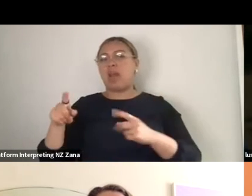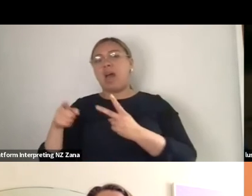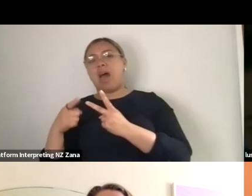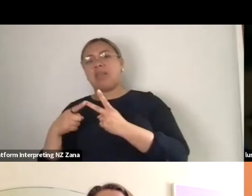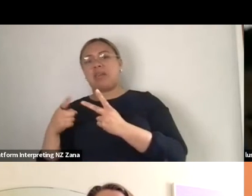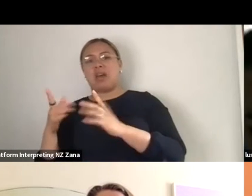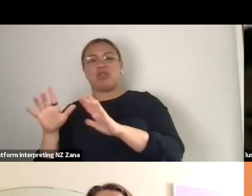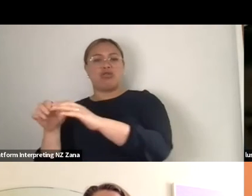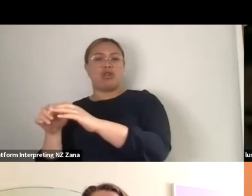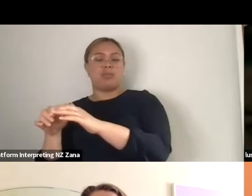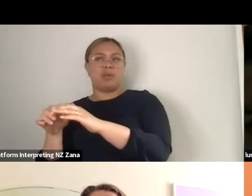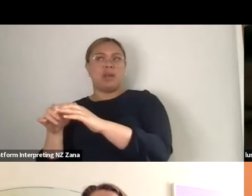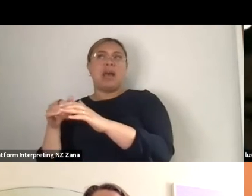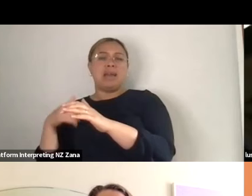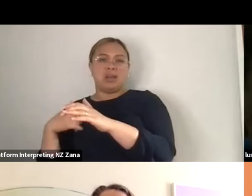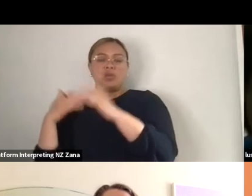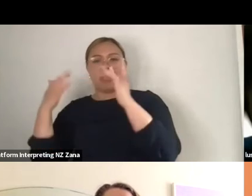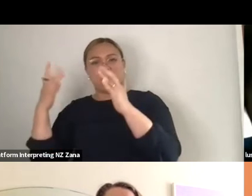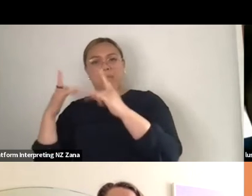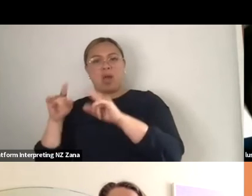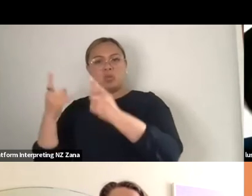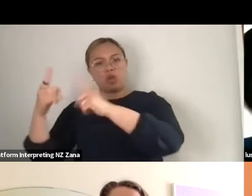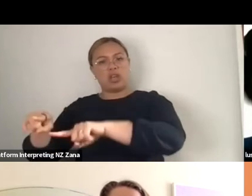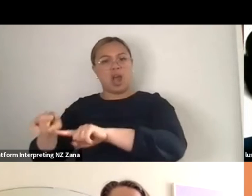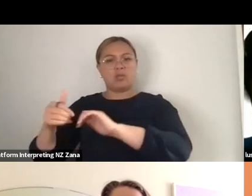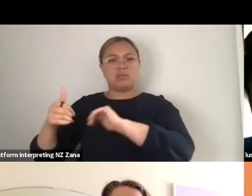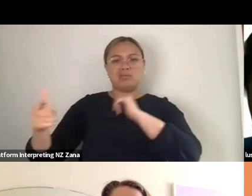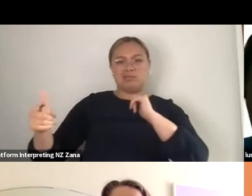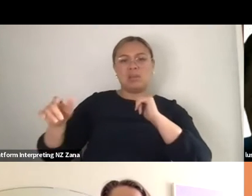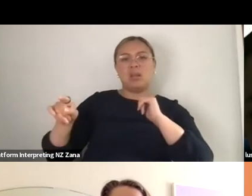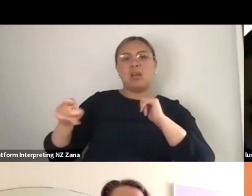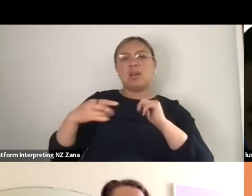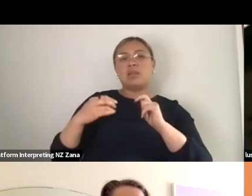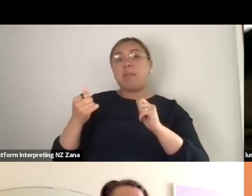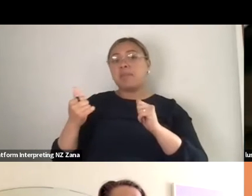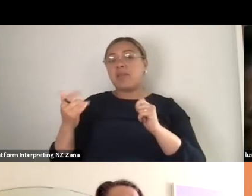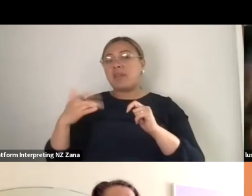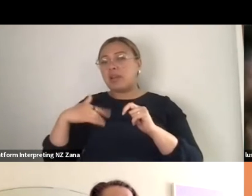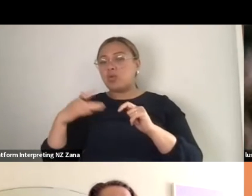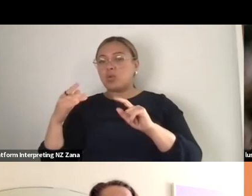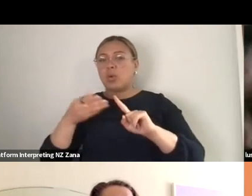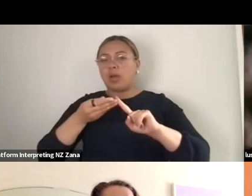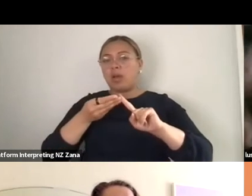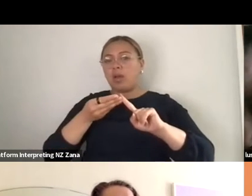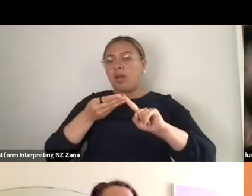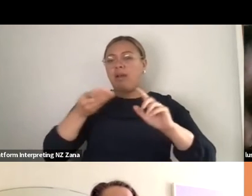the technical department and we're still sometimes trying to find ways in which technical departments